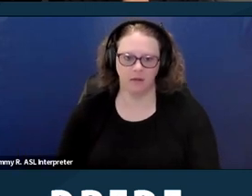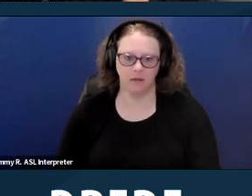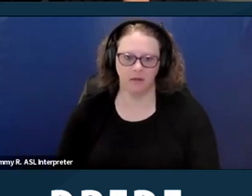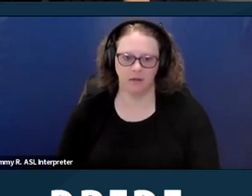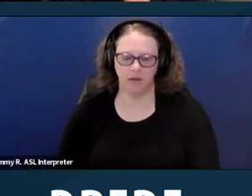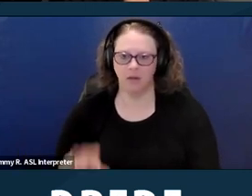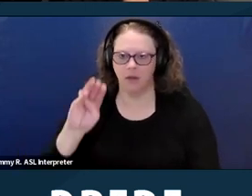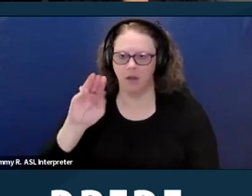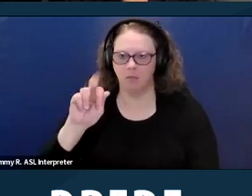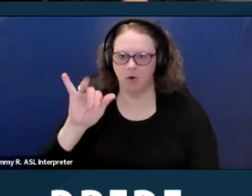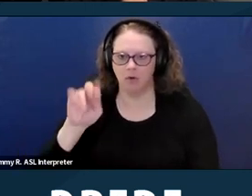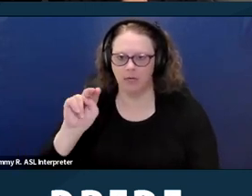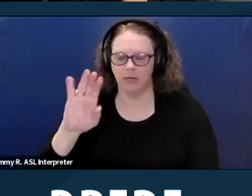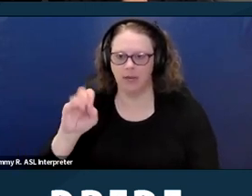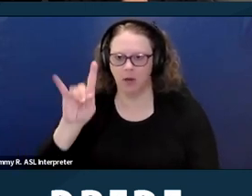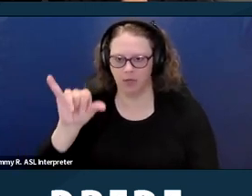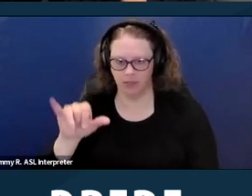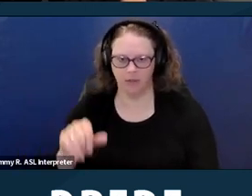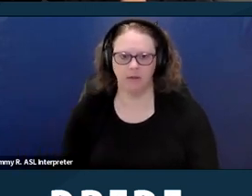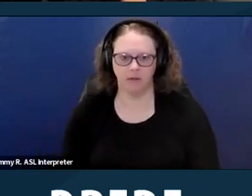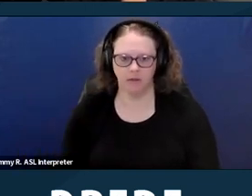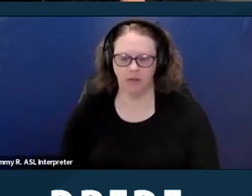Marin County, Mill Valley,